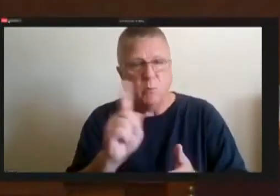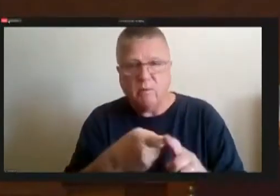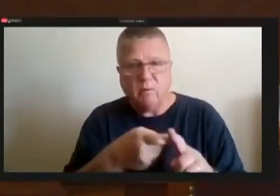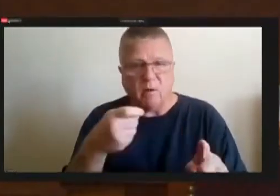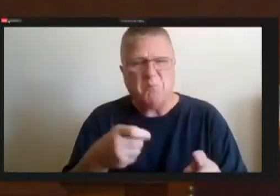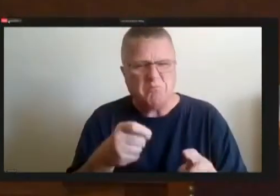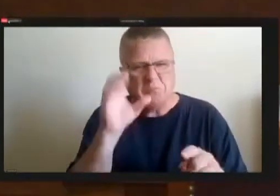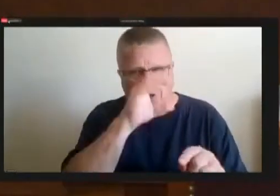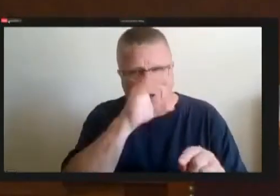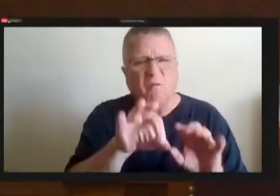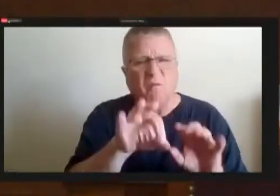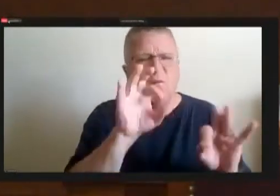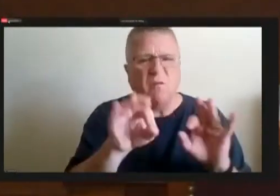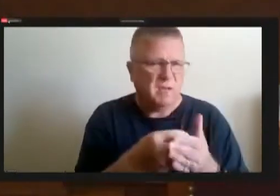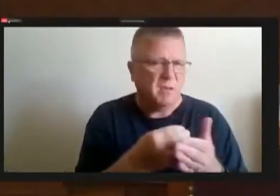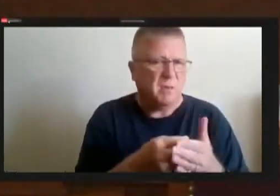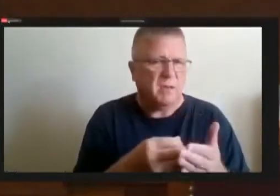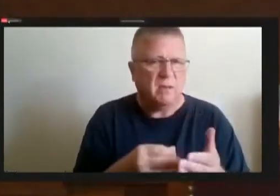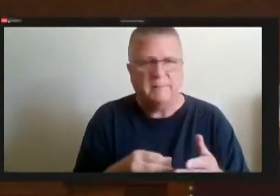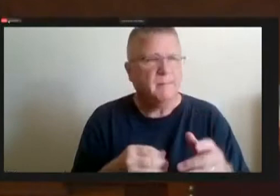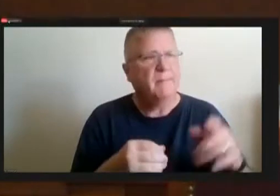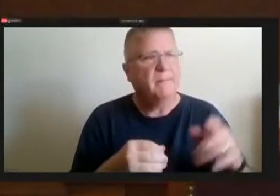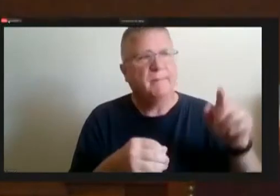We want but they will now be supportive of buying sweet.